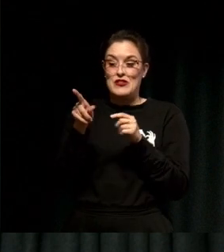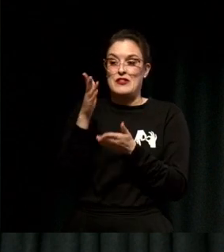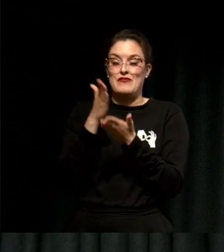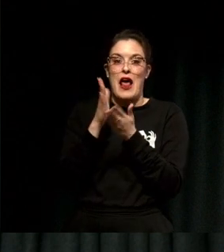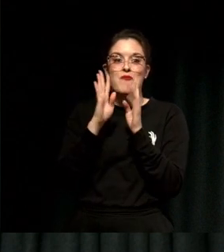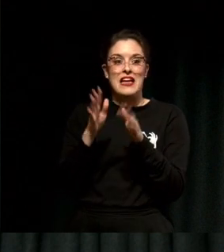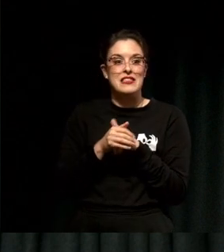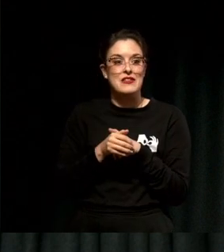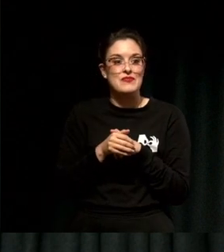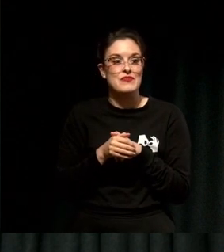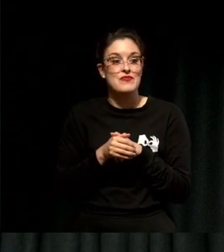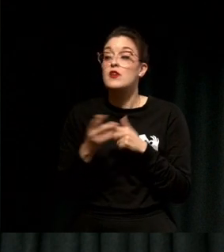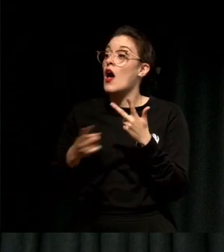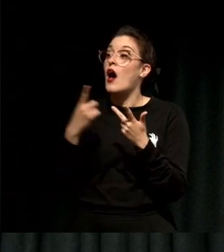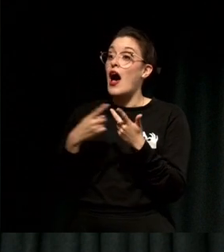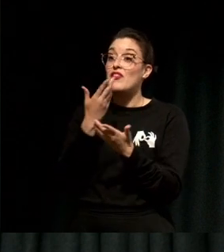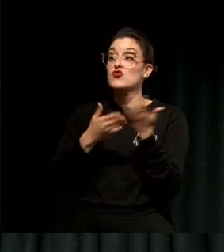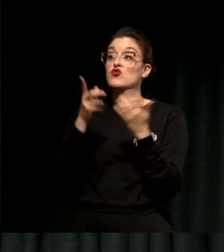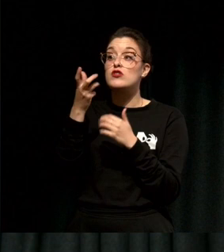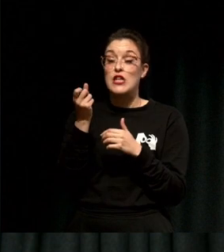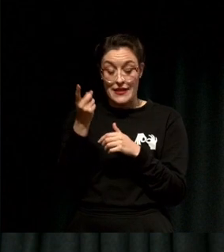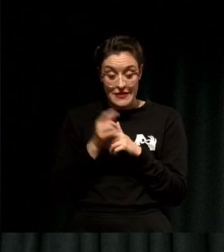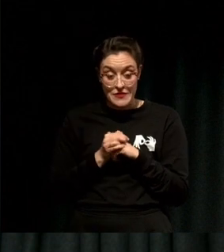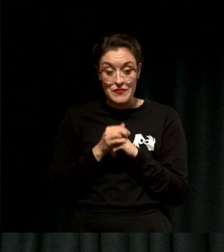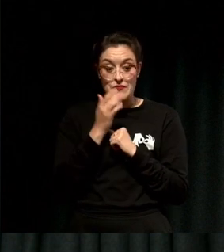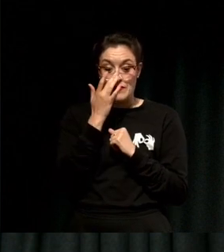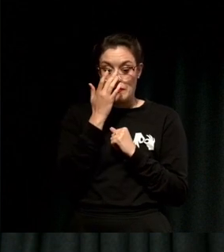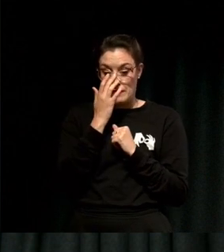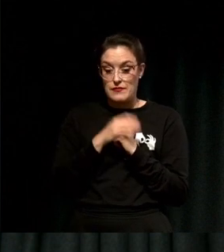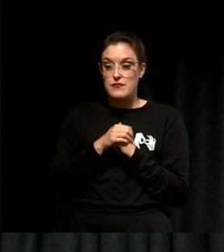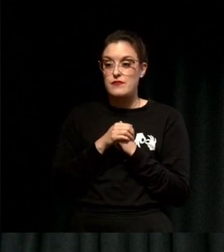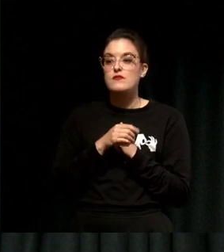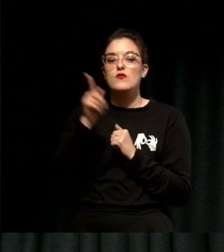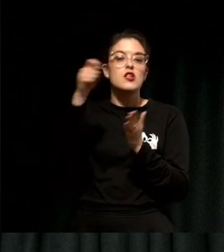But the other story that she has about her work is that she wrote about this dating app,